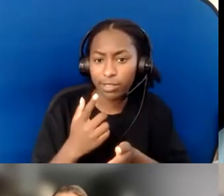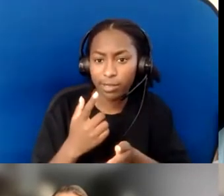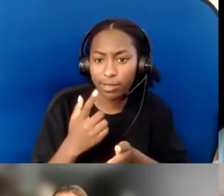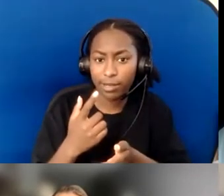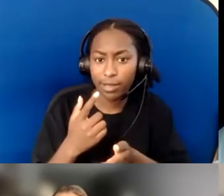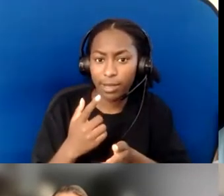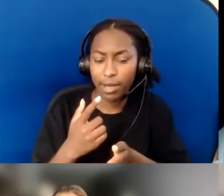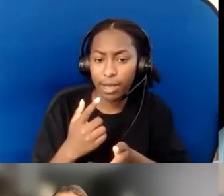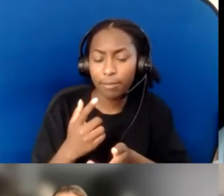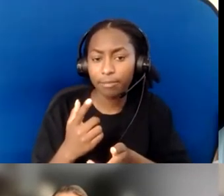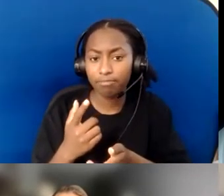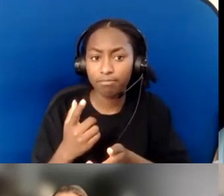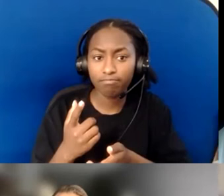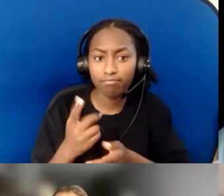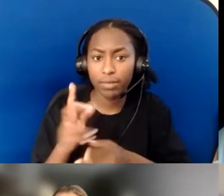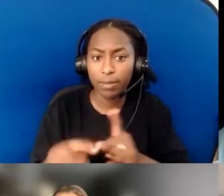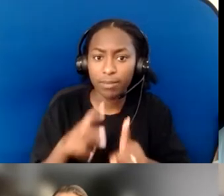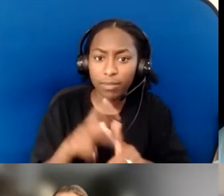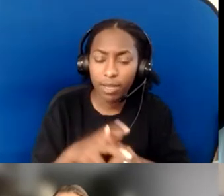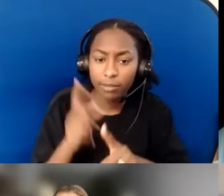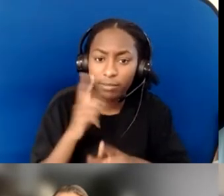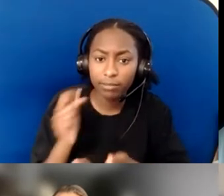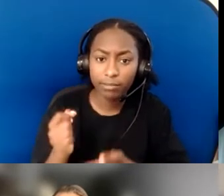could provide some opportunity and access for that.